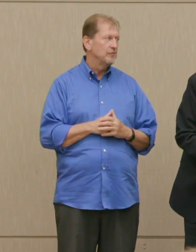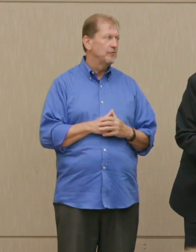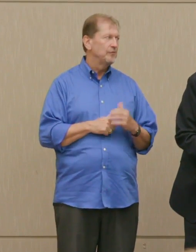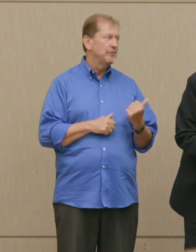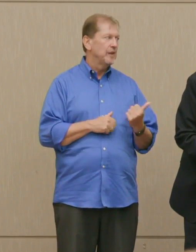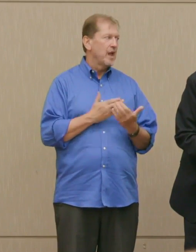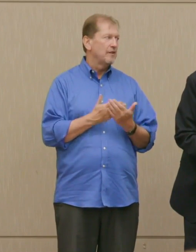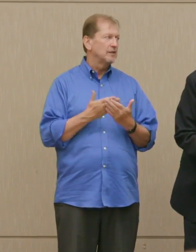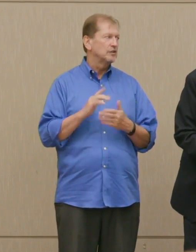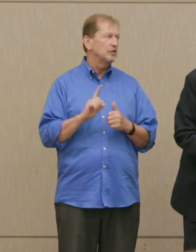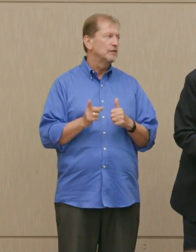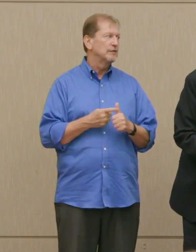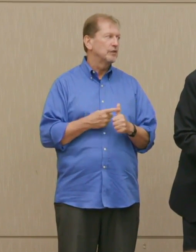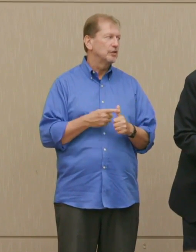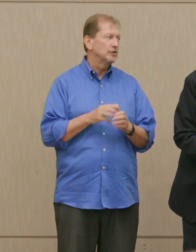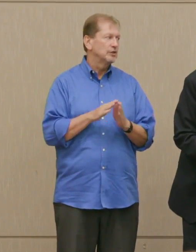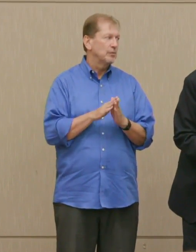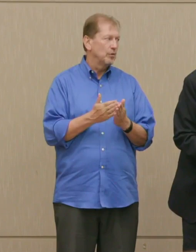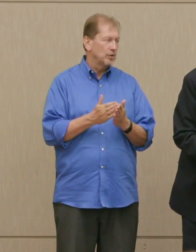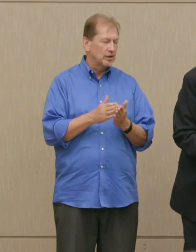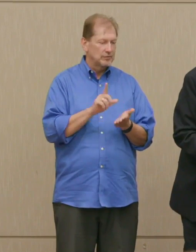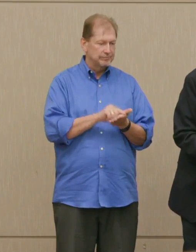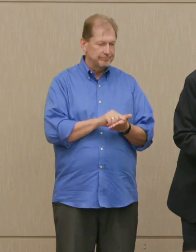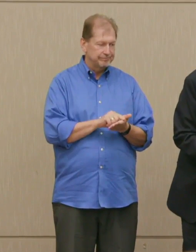first book, Risk Ambiguity and Decision.